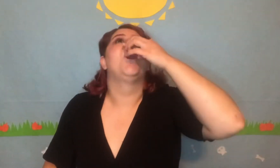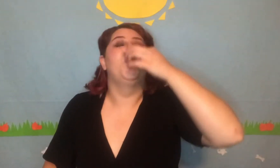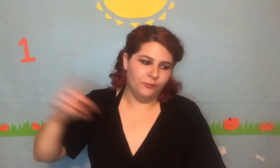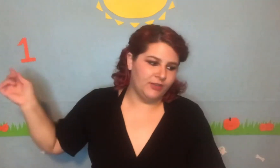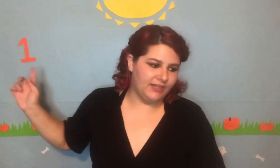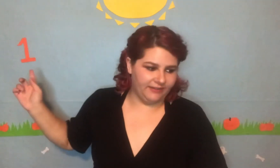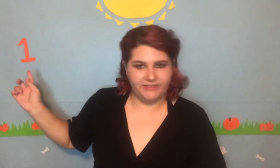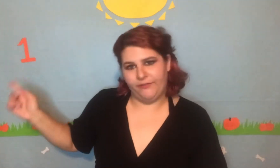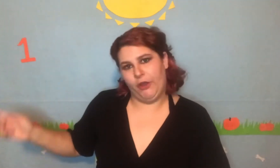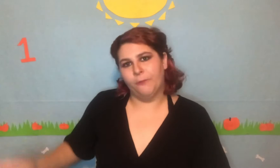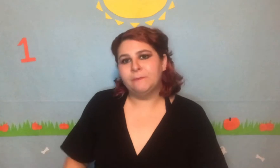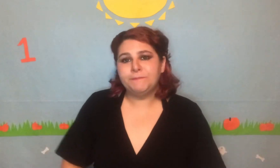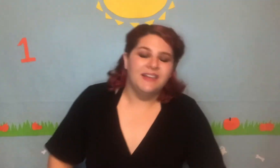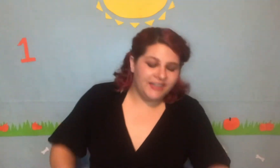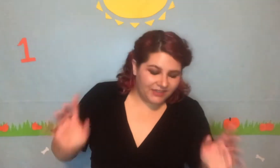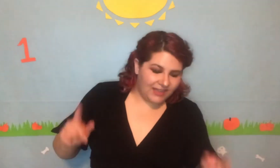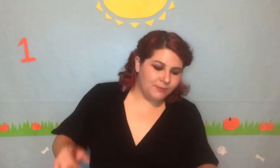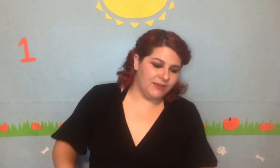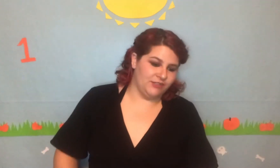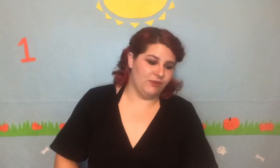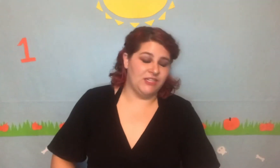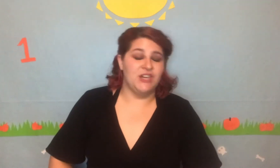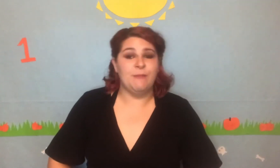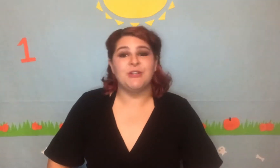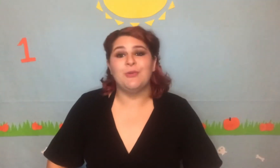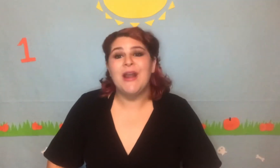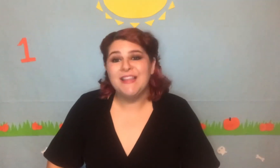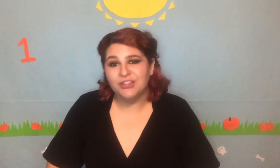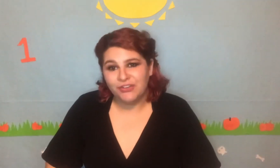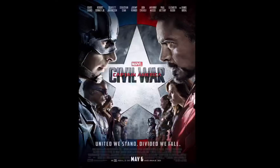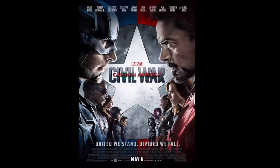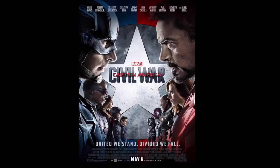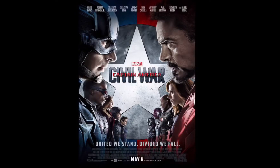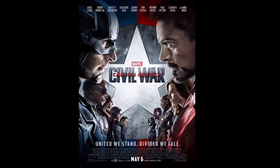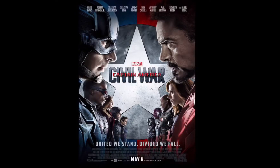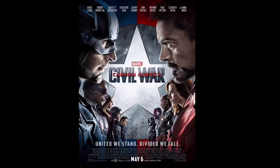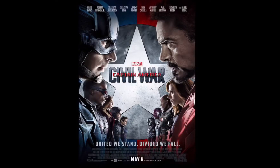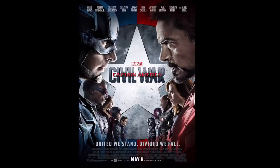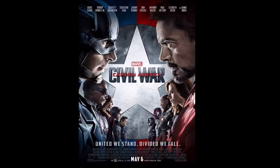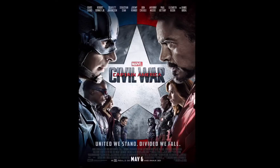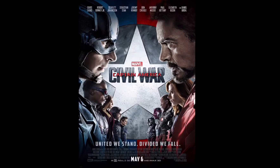One down, seven to go. In last place, ranked number 23, is Captain America: Civil War.